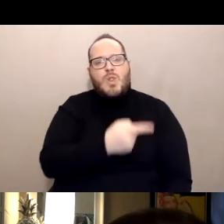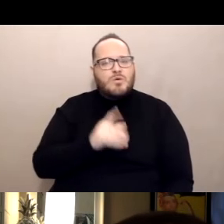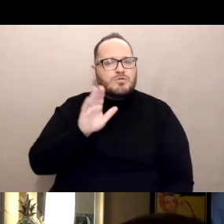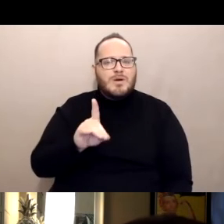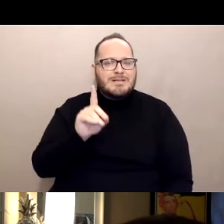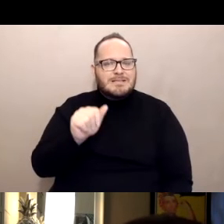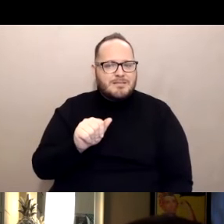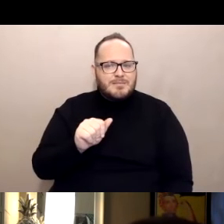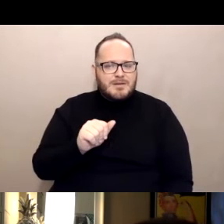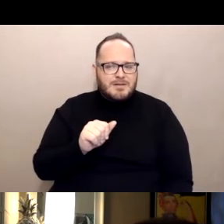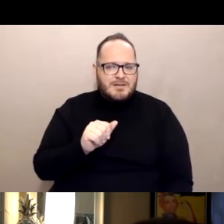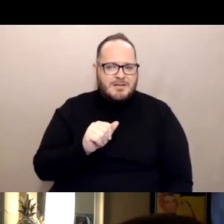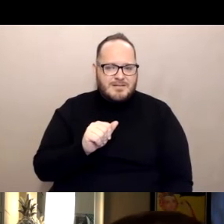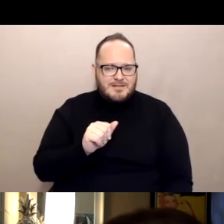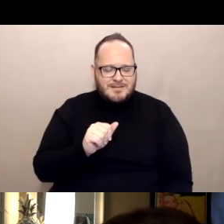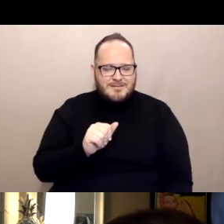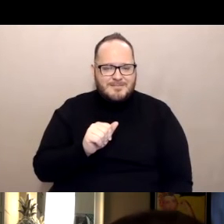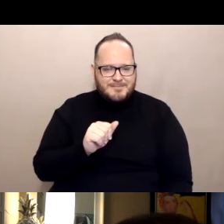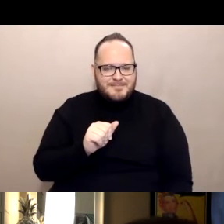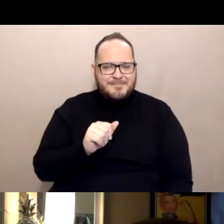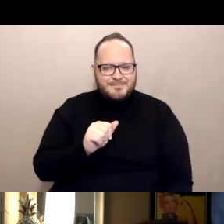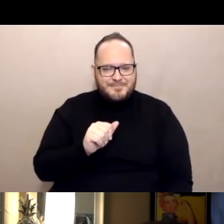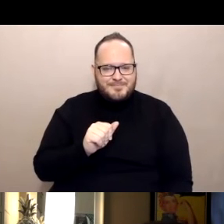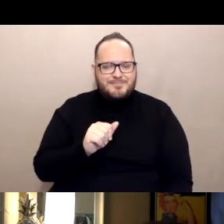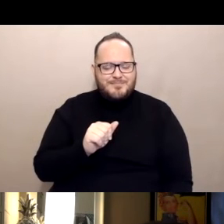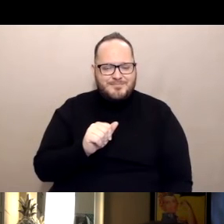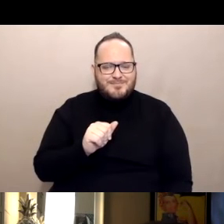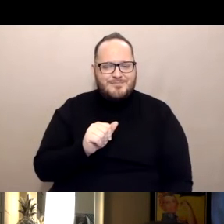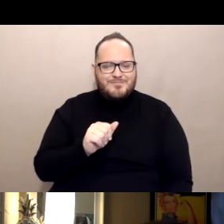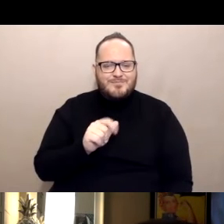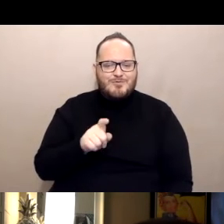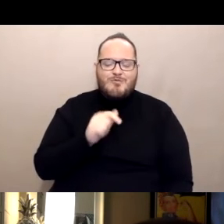or underlying condition.